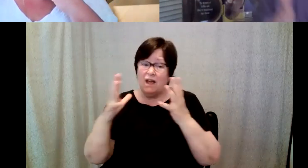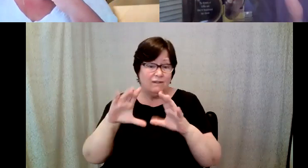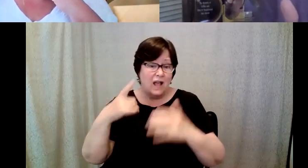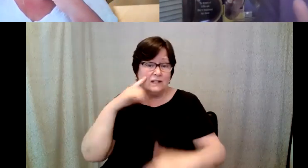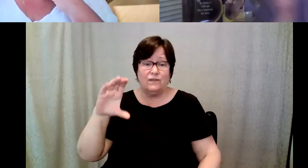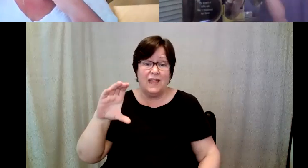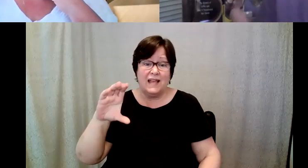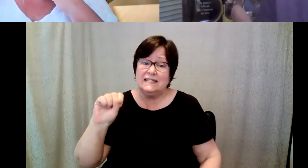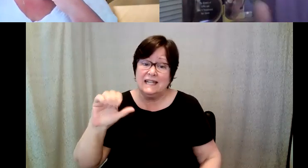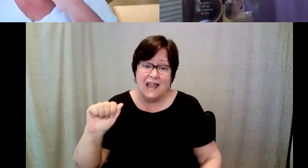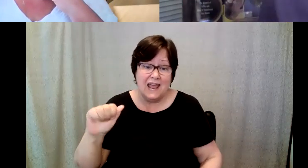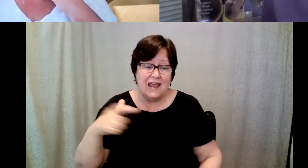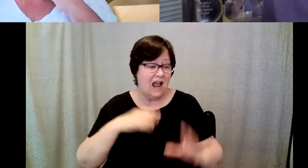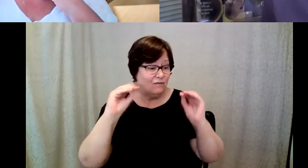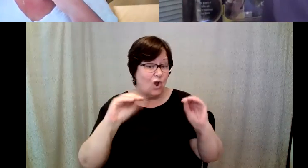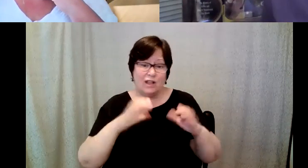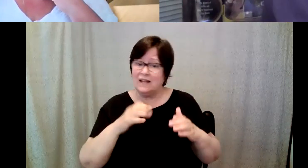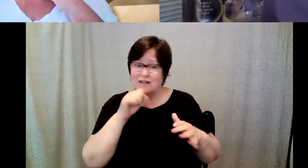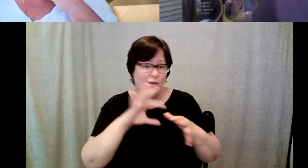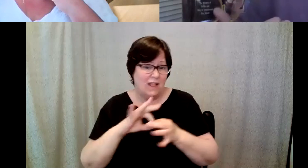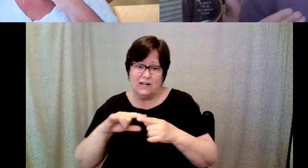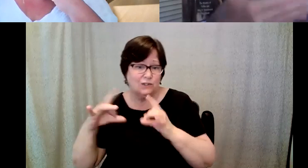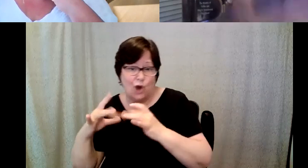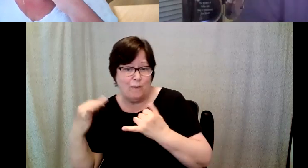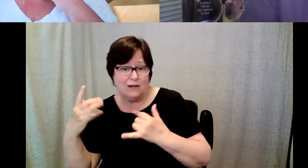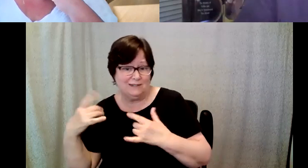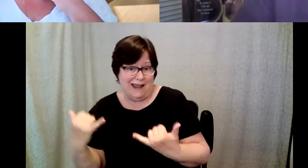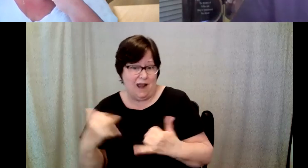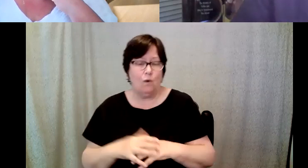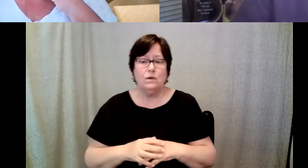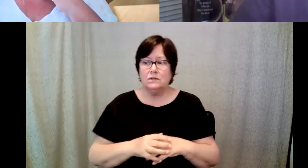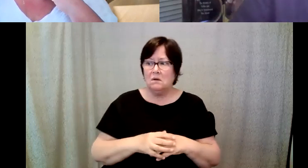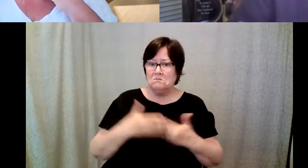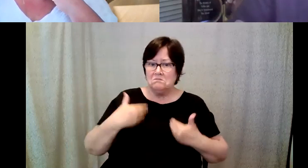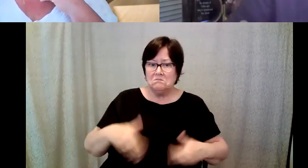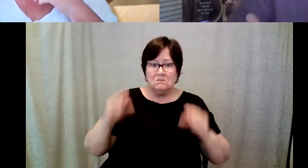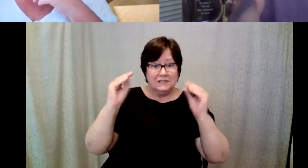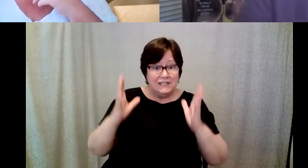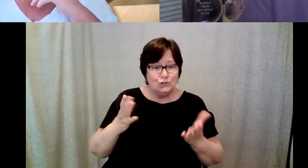classes that weren't related to Starbucks and so as a teacher, I have, I have a new